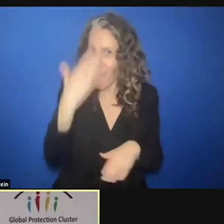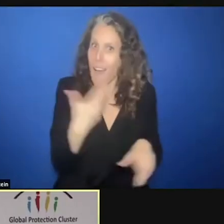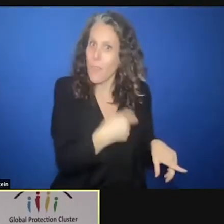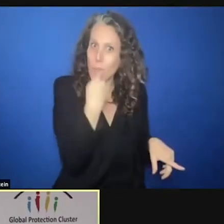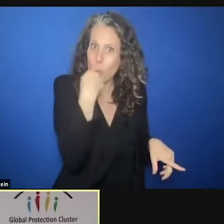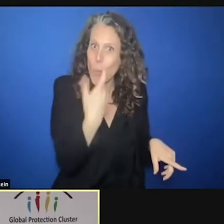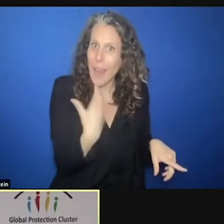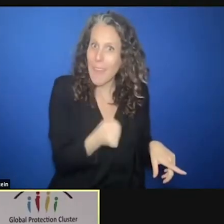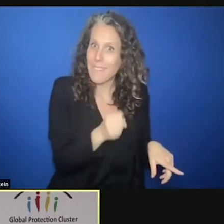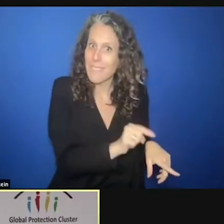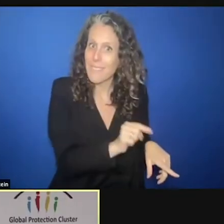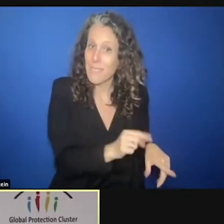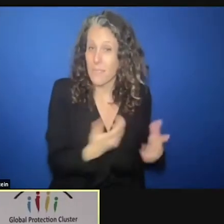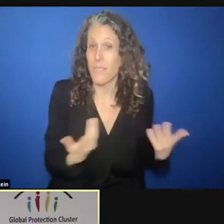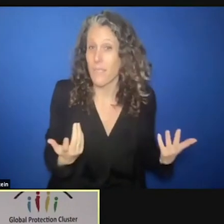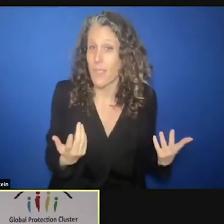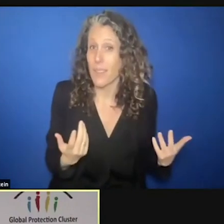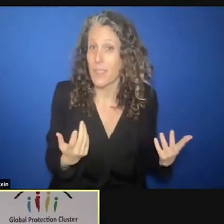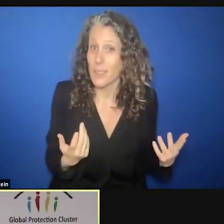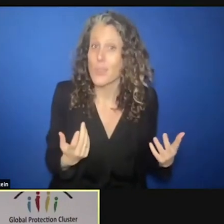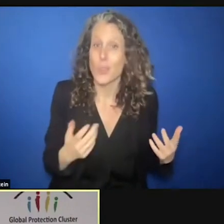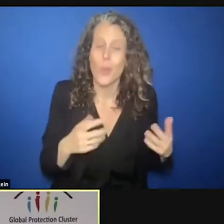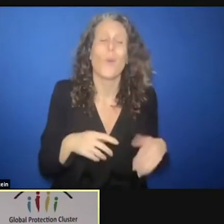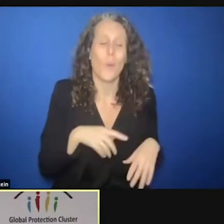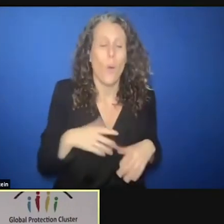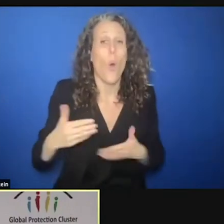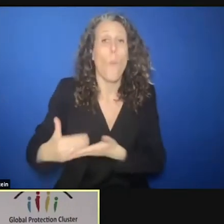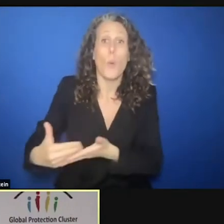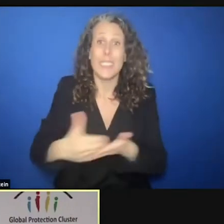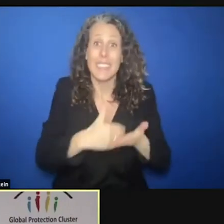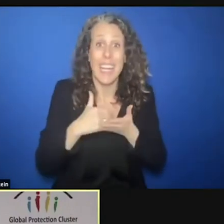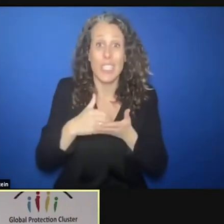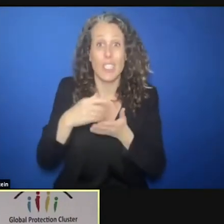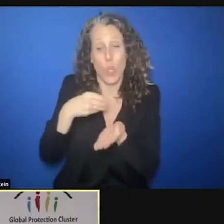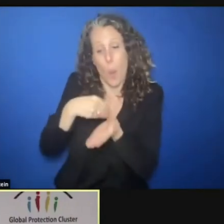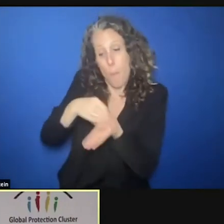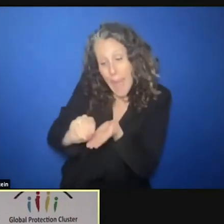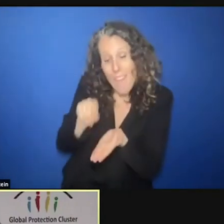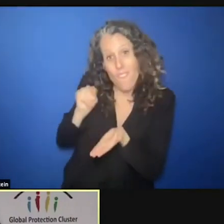all the humanitarian sectors. So when we look at protection financing, it's very important that we